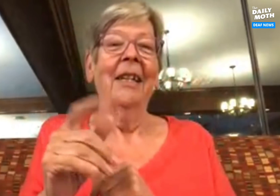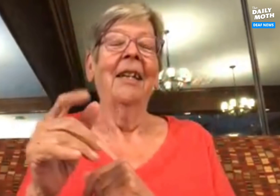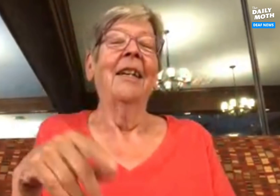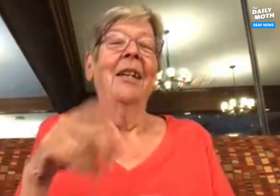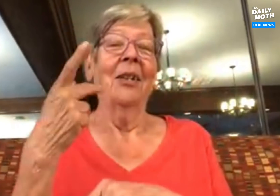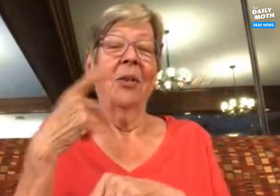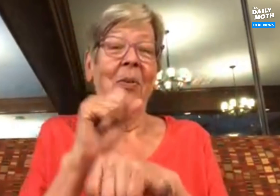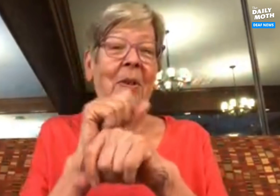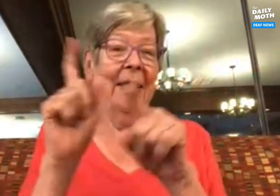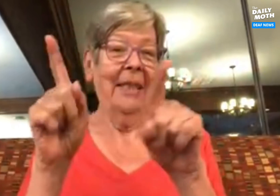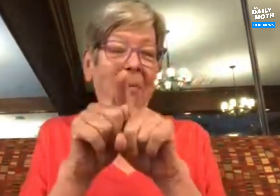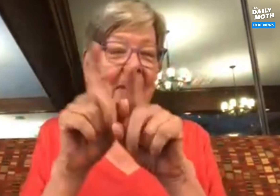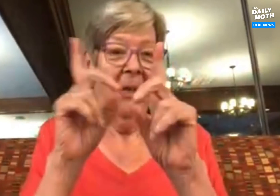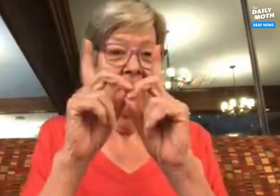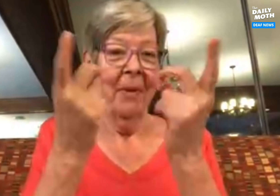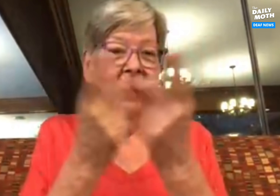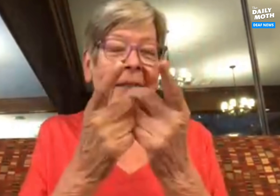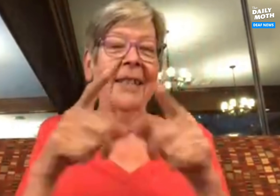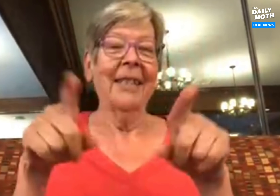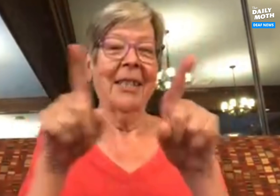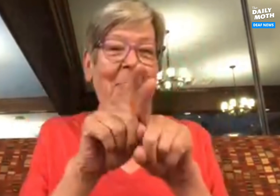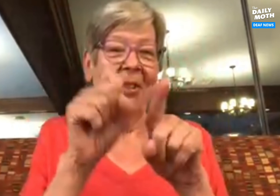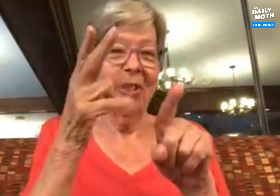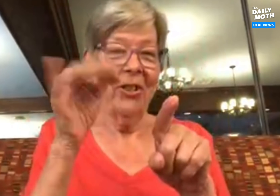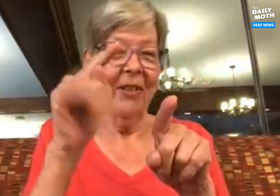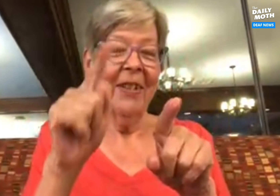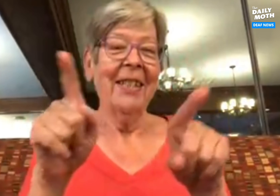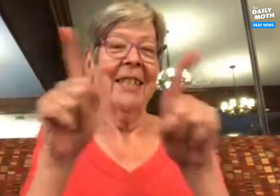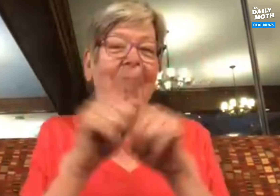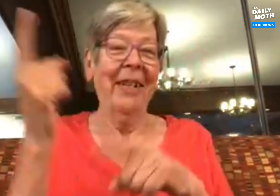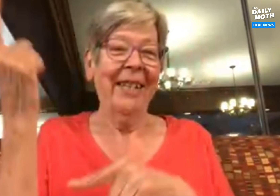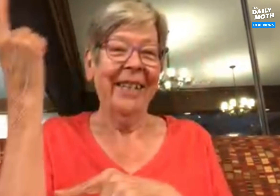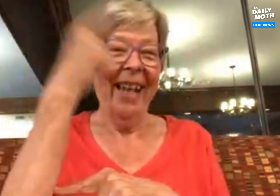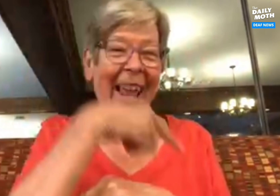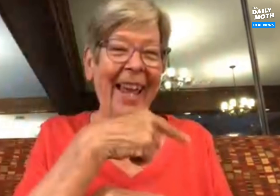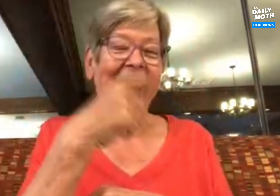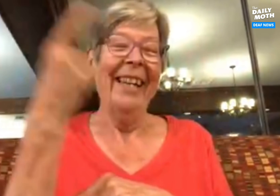We worked in the same department, on the same shift and on the same days,